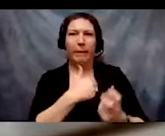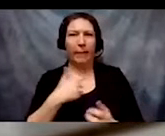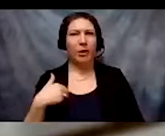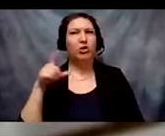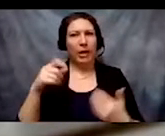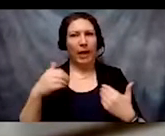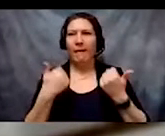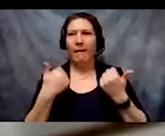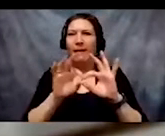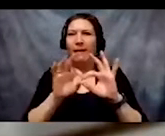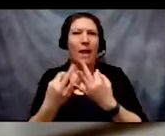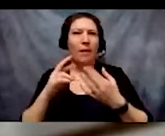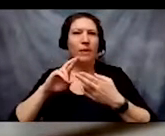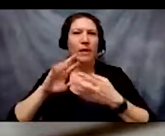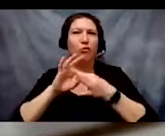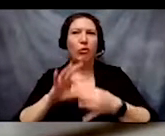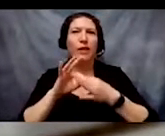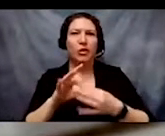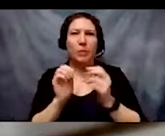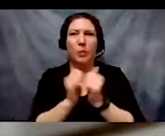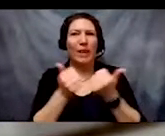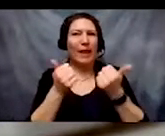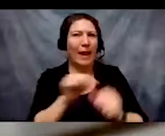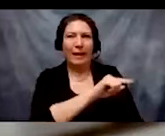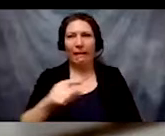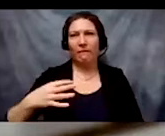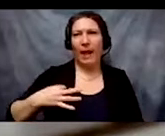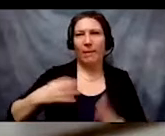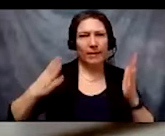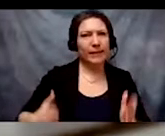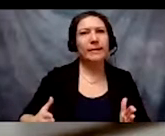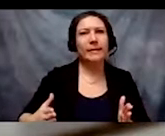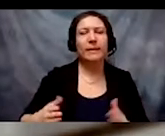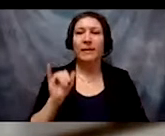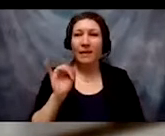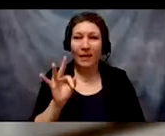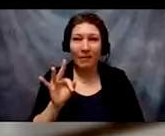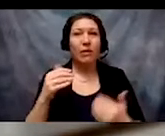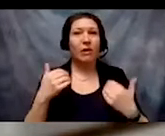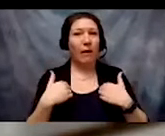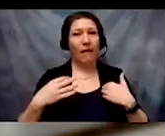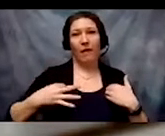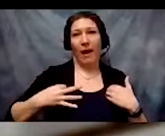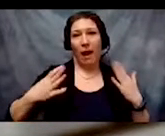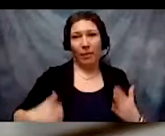should have familial relationships among applicants and if there is an applicant with a familial relationship